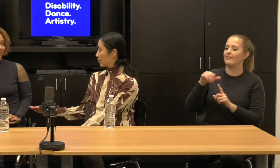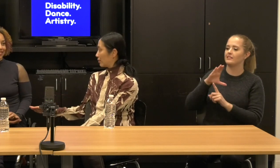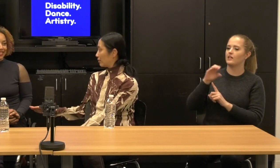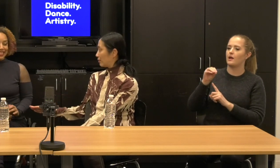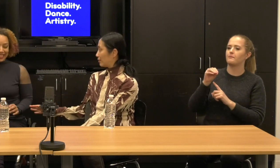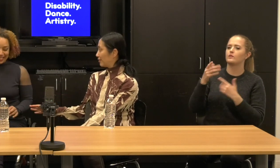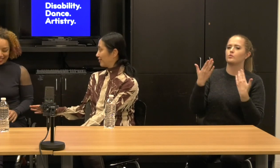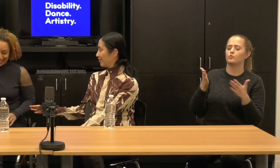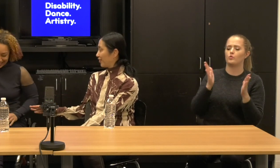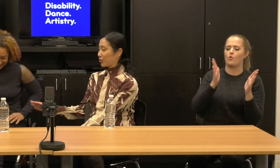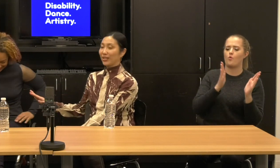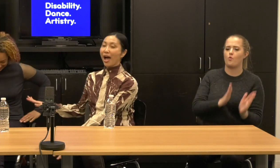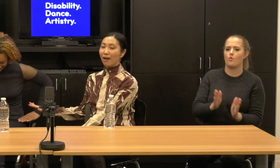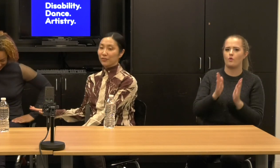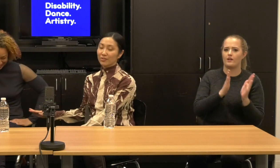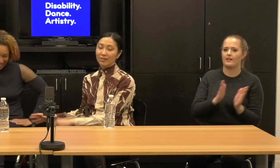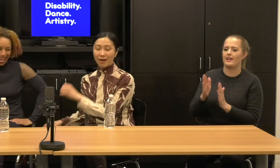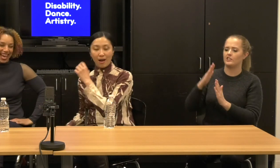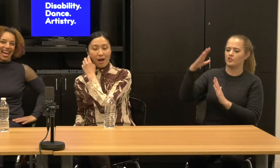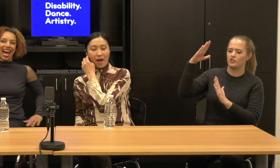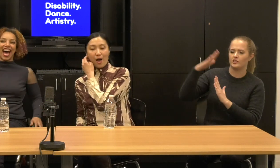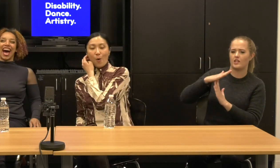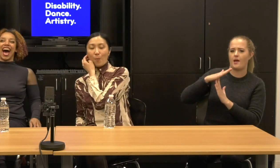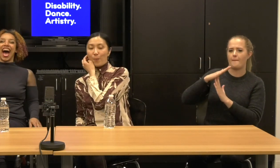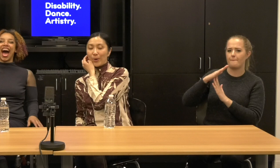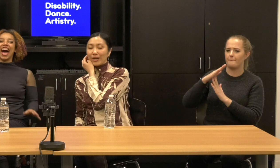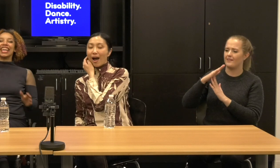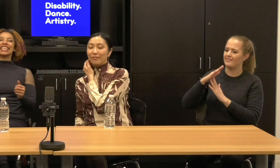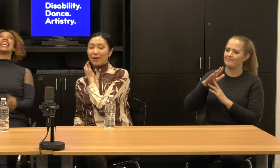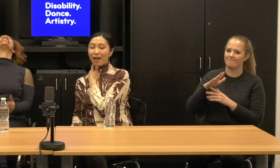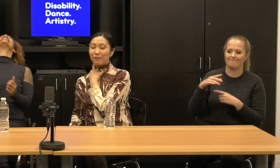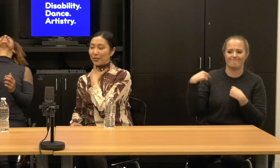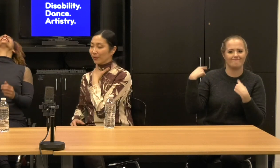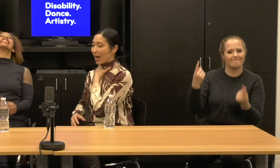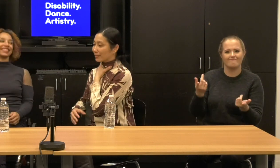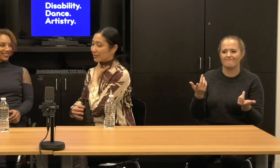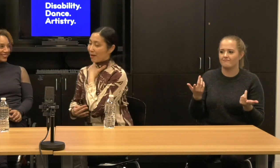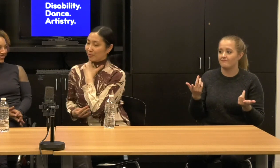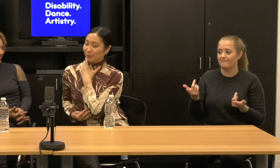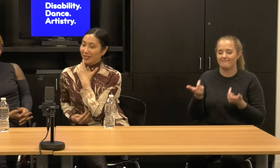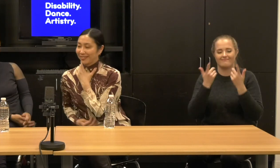Alice: Laughs. Janet: she laughs.